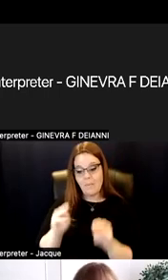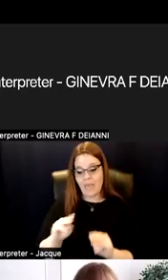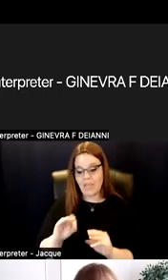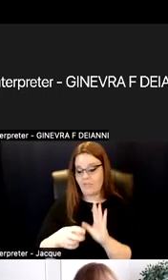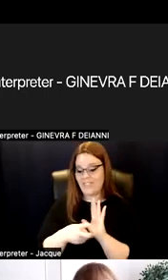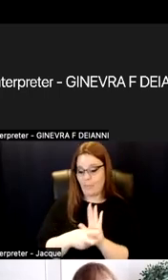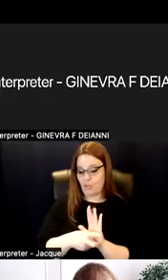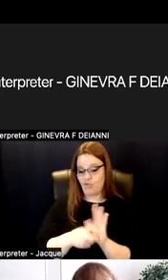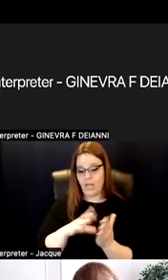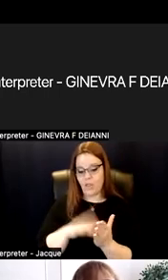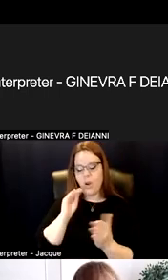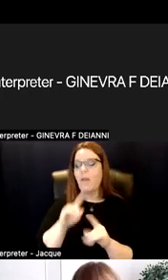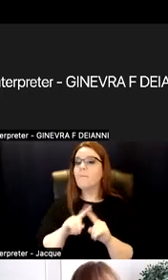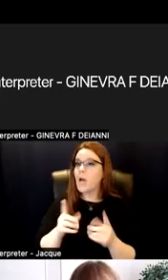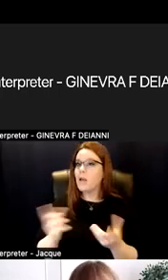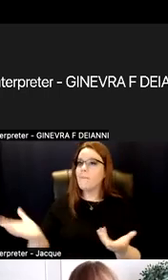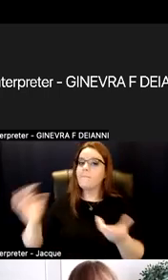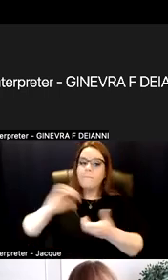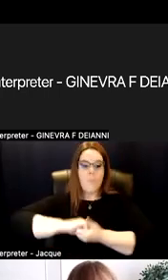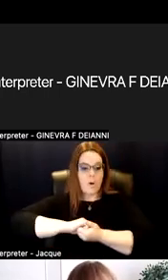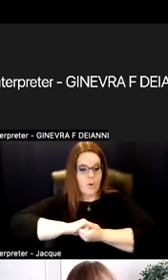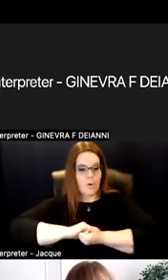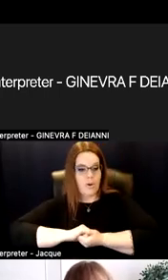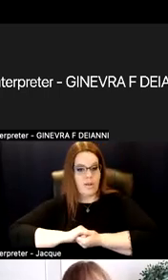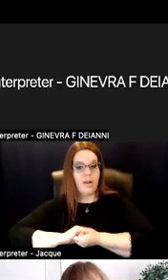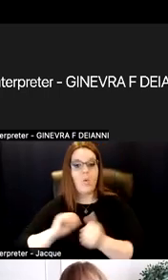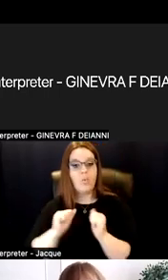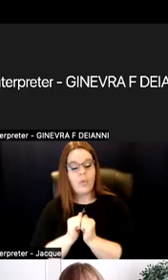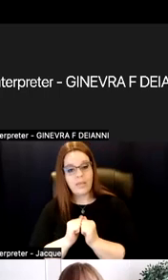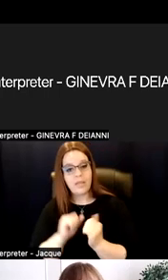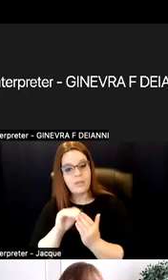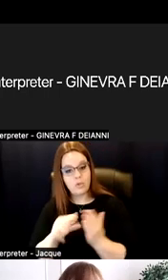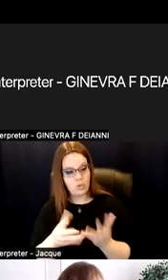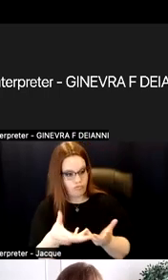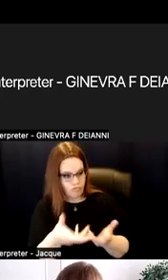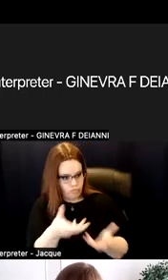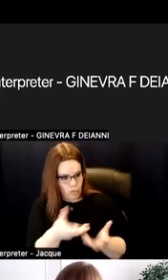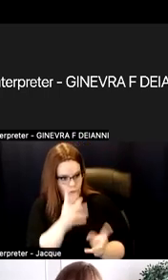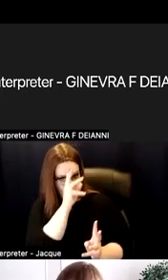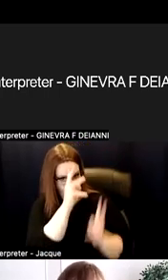But partnering with the student to come up with creative ways,